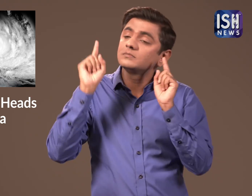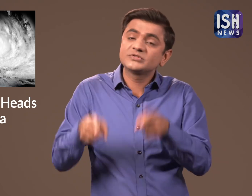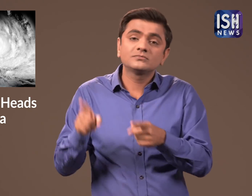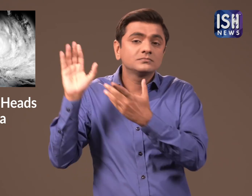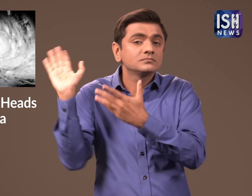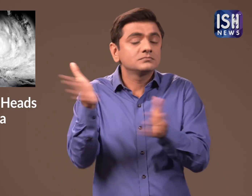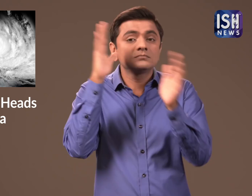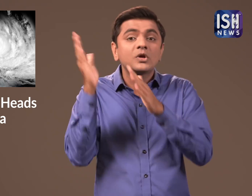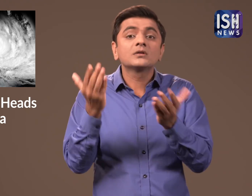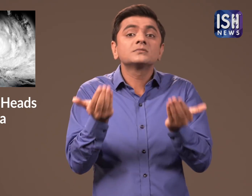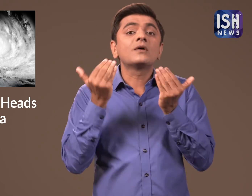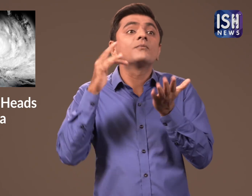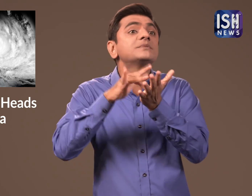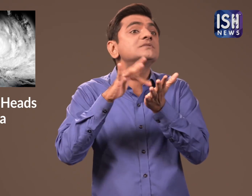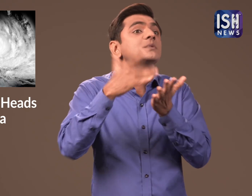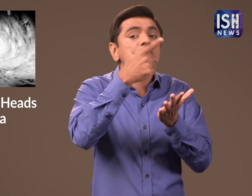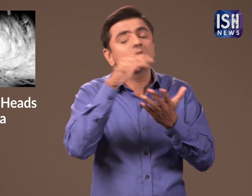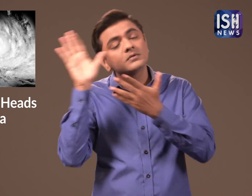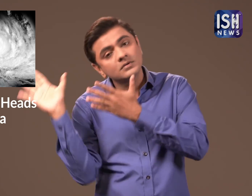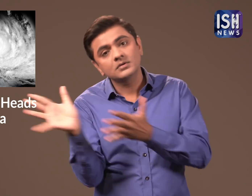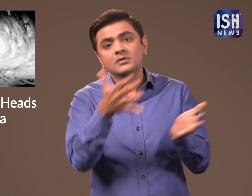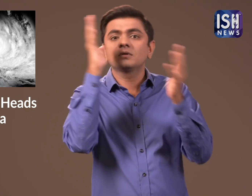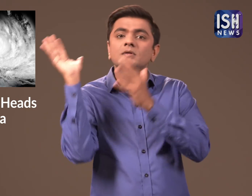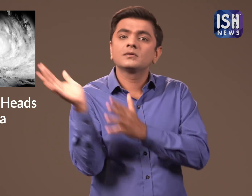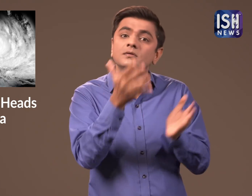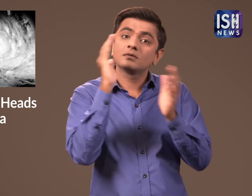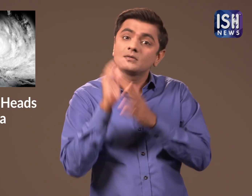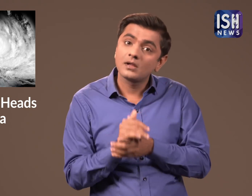have been asked to leave and go to safer places.